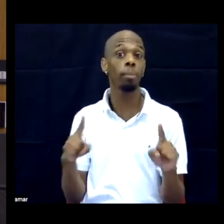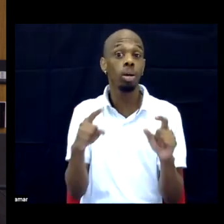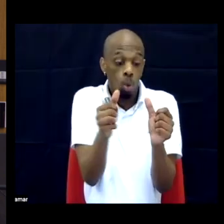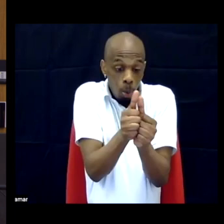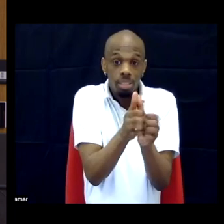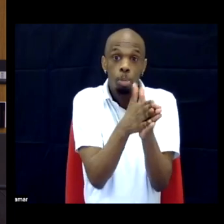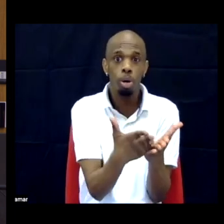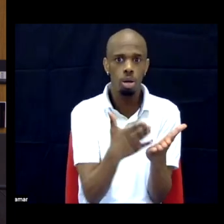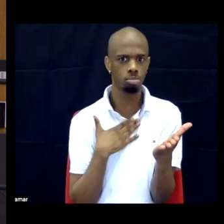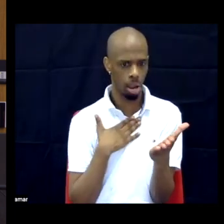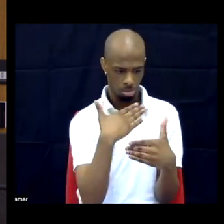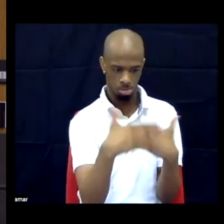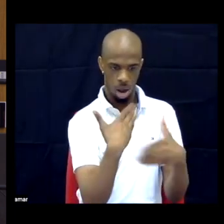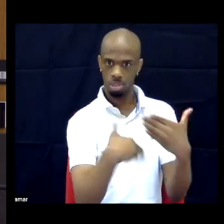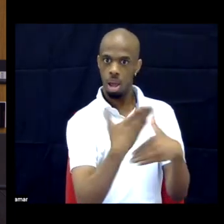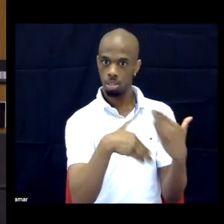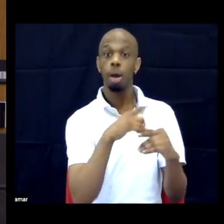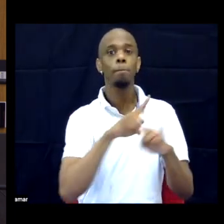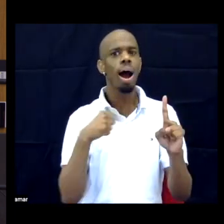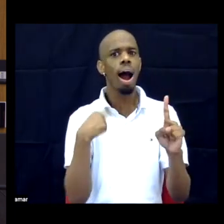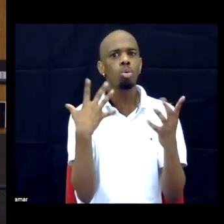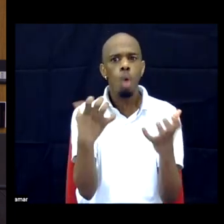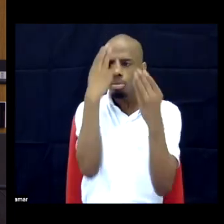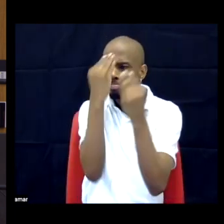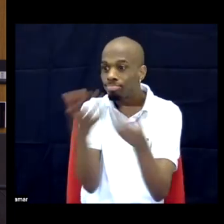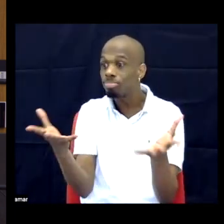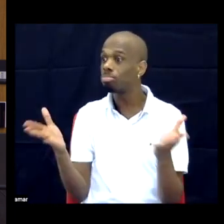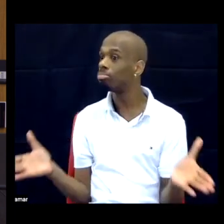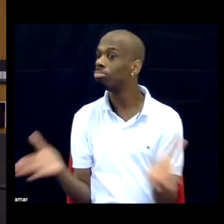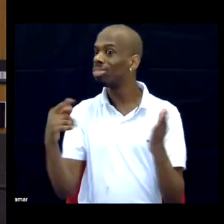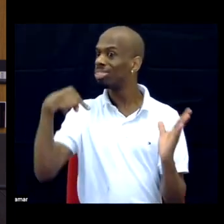making sure that people know that it's open access, encouraging people to read it, to